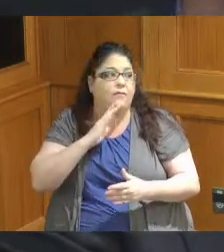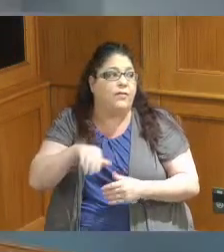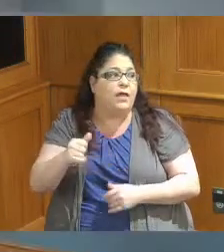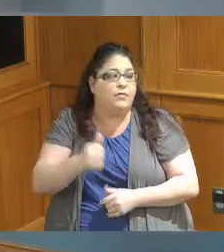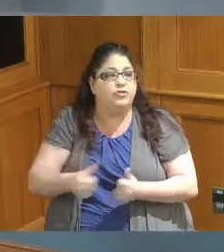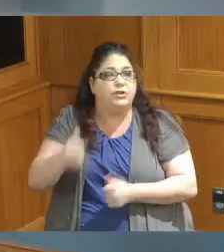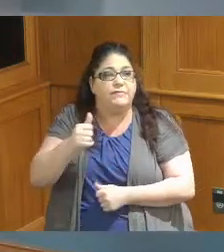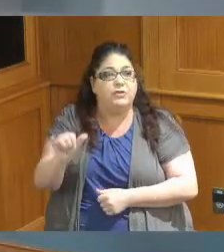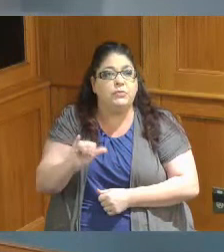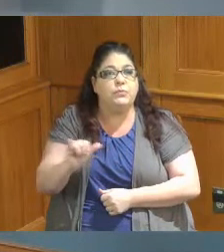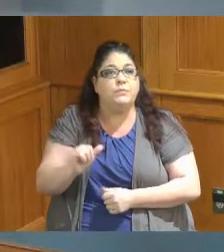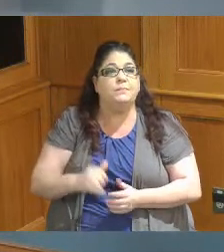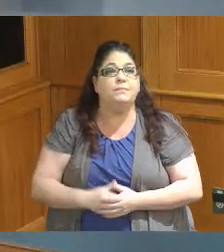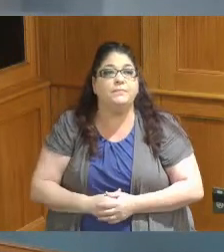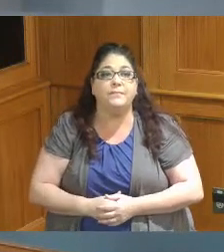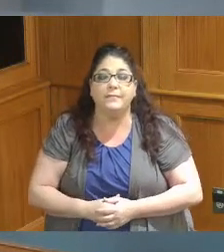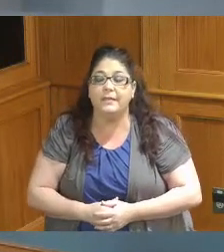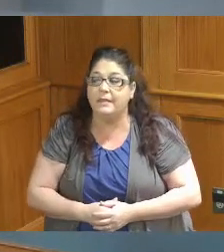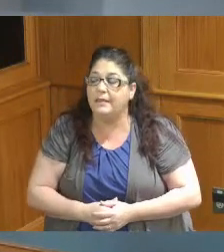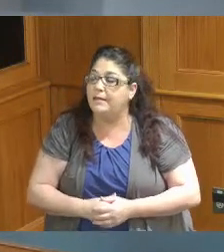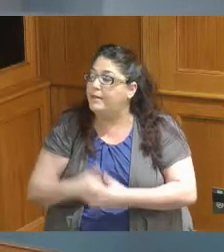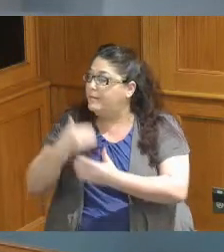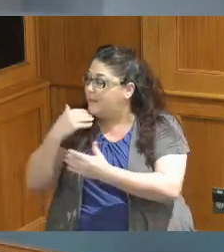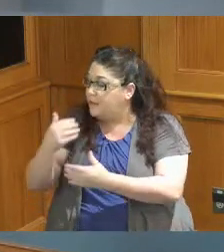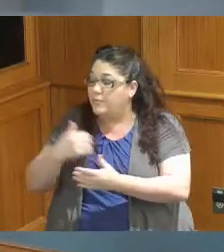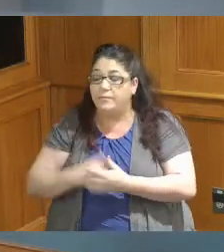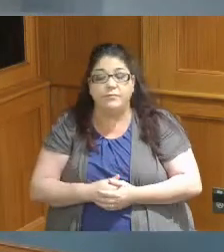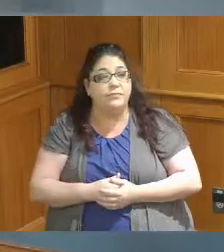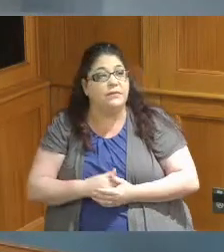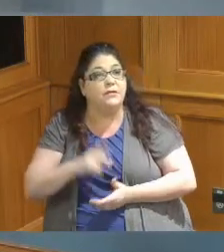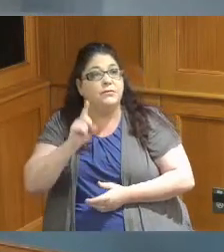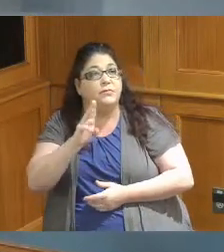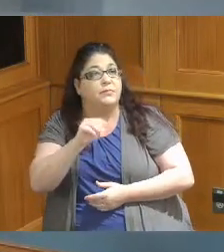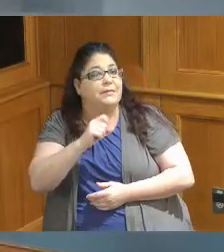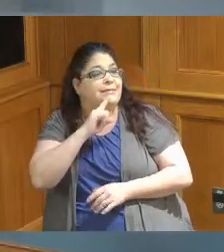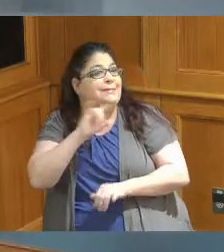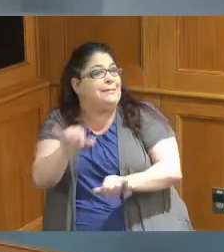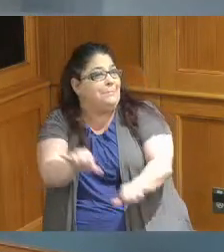thank you Commissioner Jones thank you Madam chair exactly what I was going to say but I